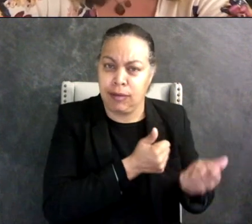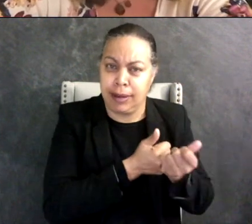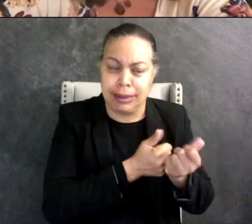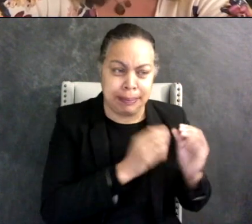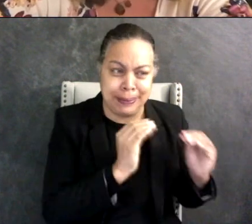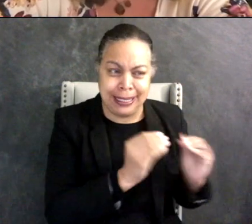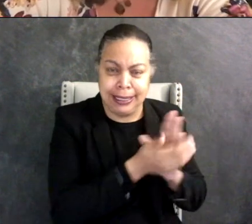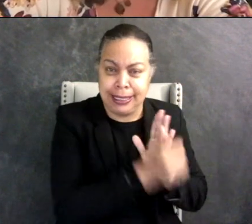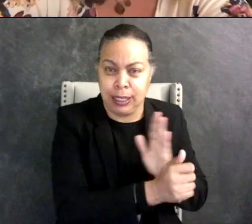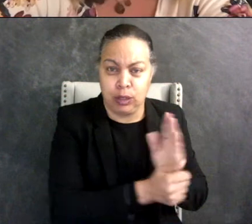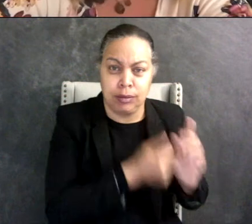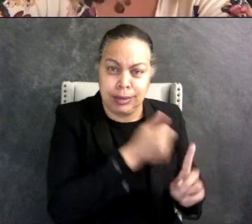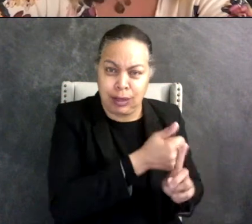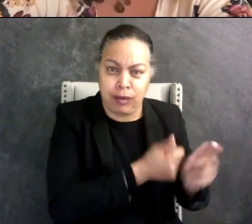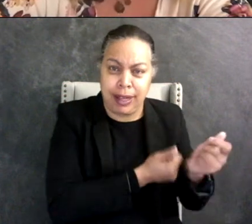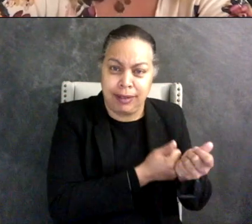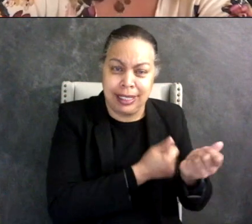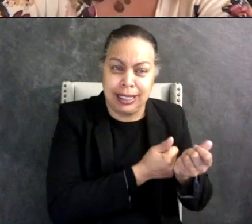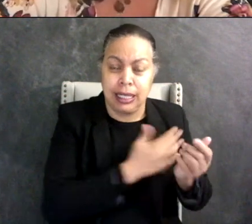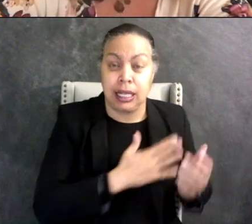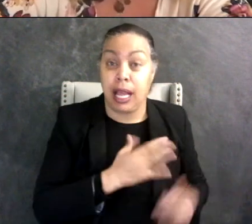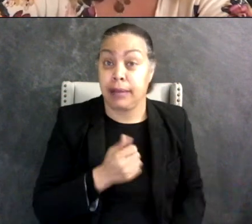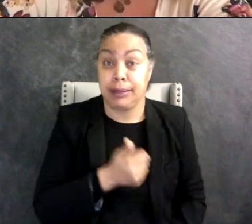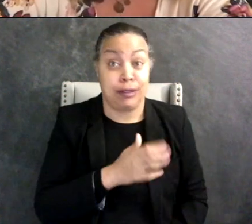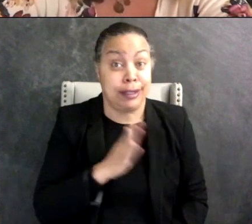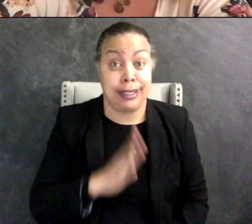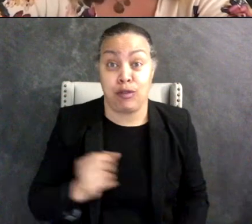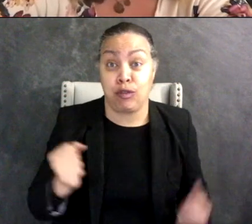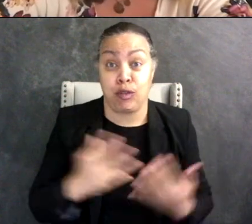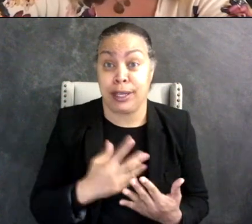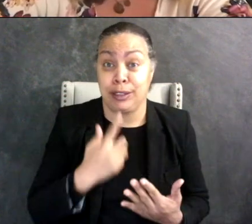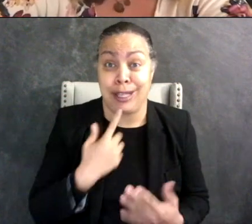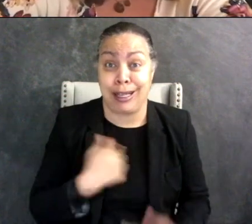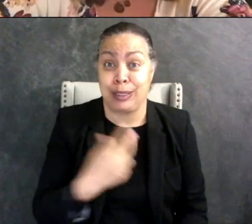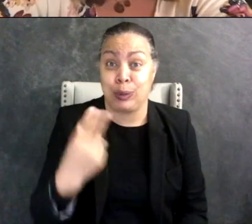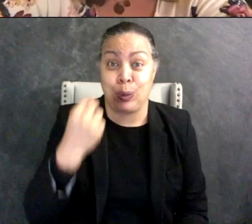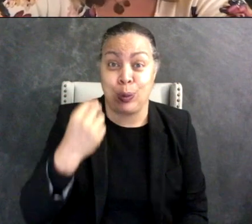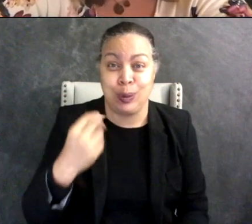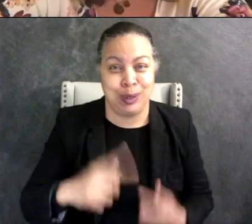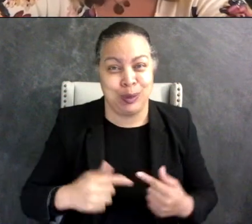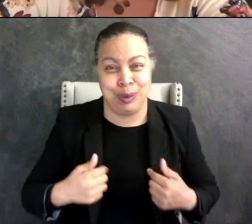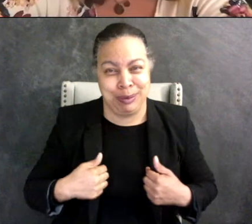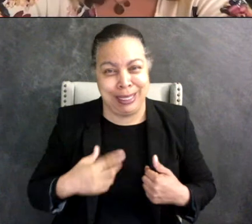he's always been like - he's never been afraid to say no to us and Samira's dad and I think that's